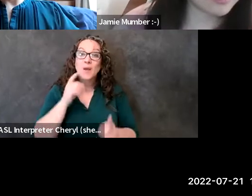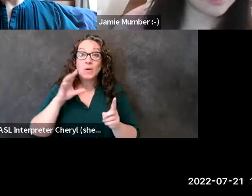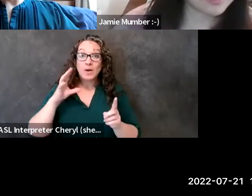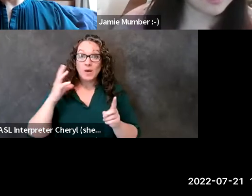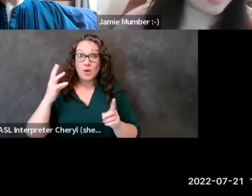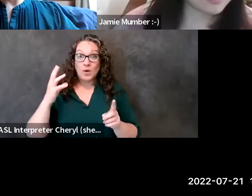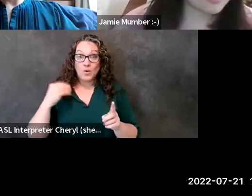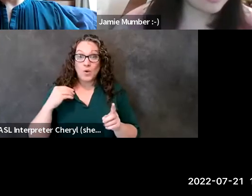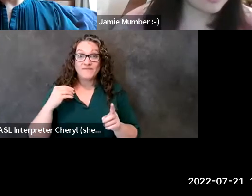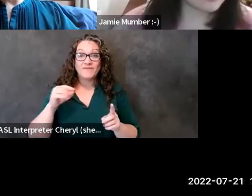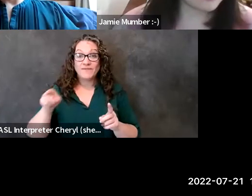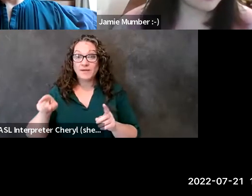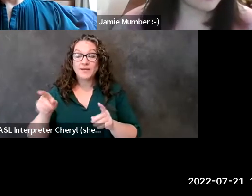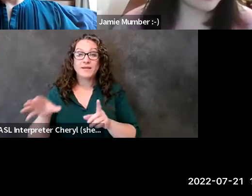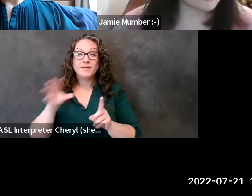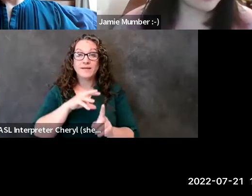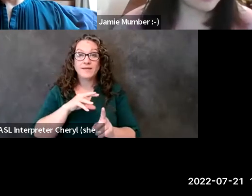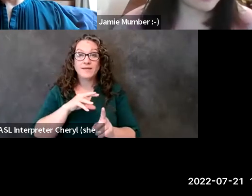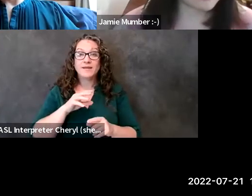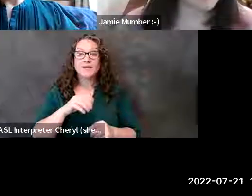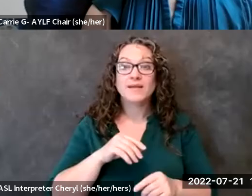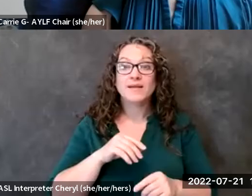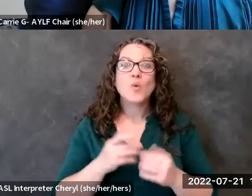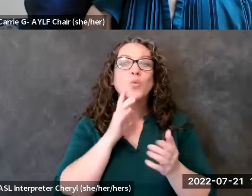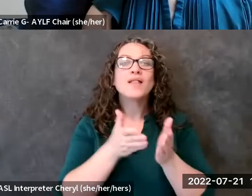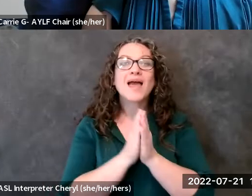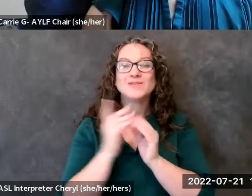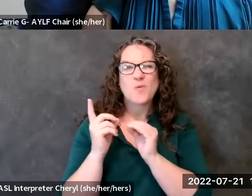will get to you um and then we will ask one more question because i think that is all we are gonna